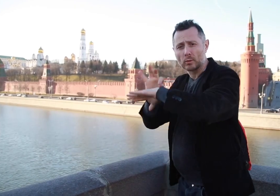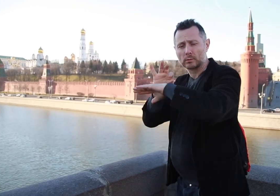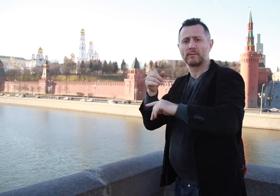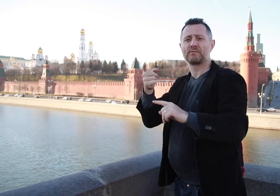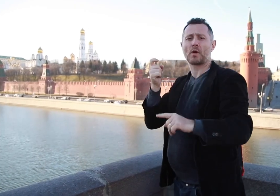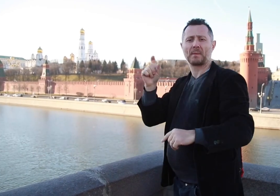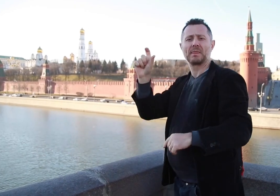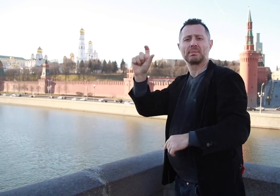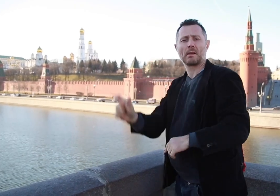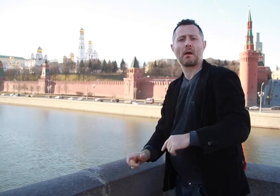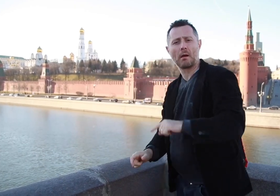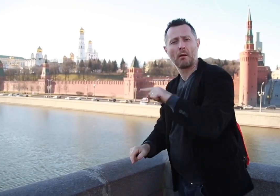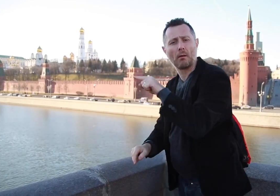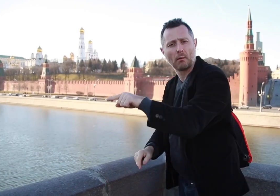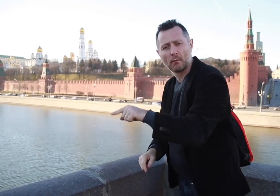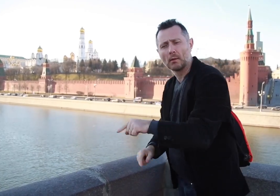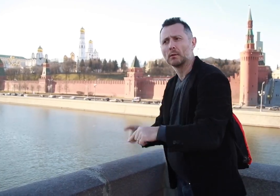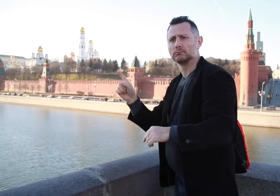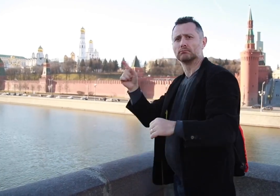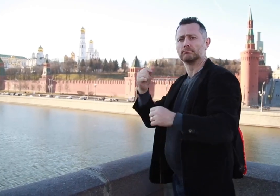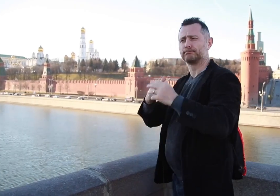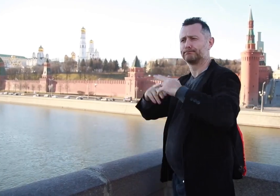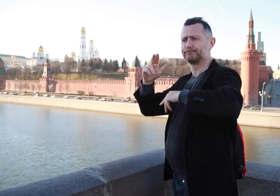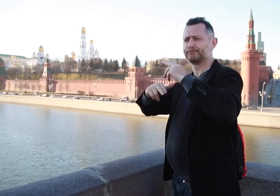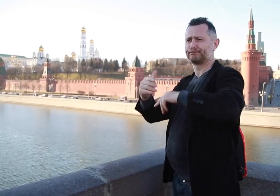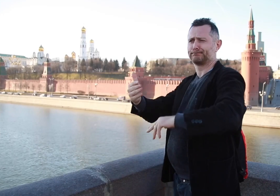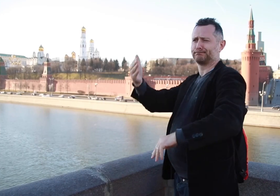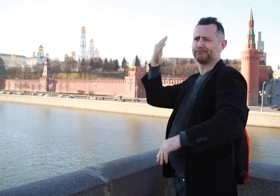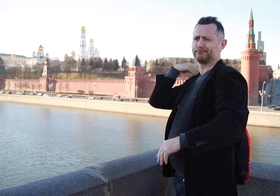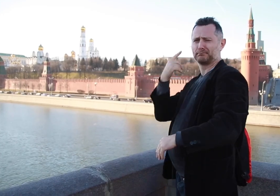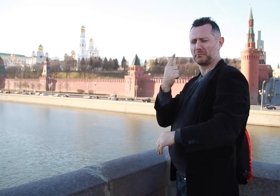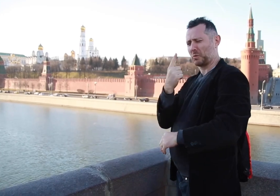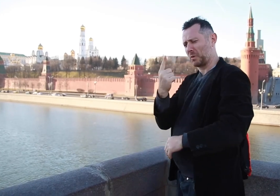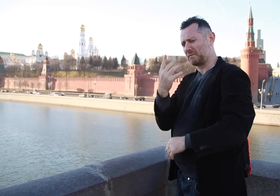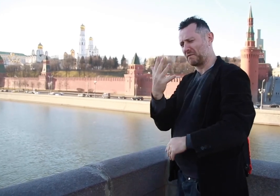famous Kremlin walls at the end of the